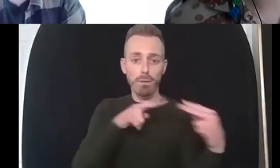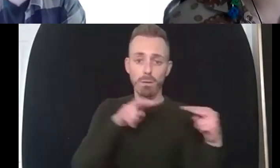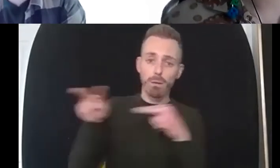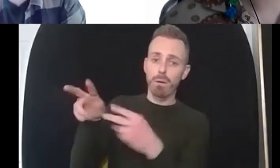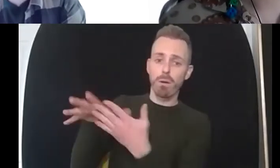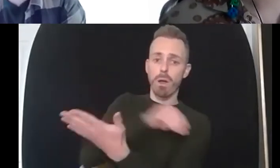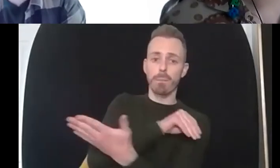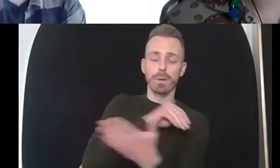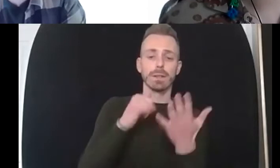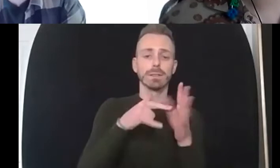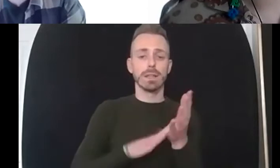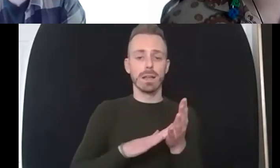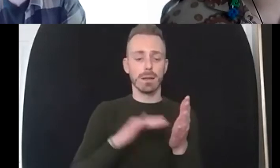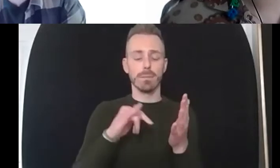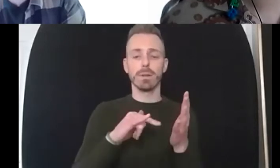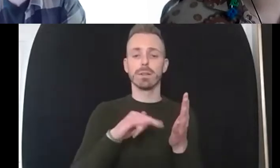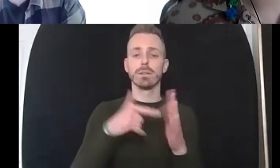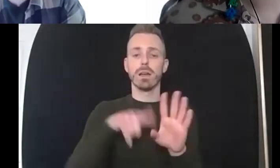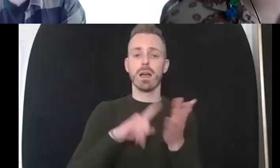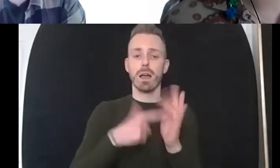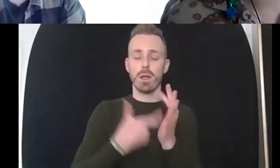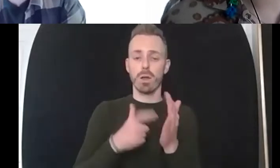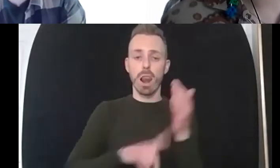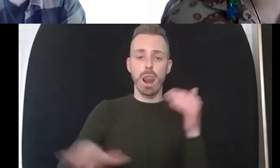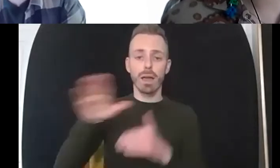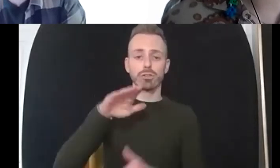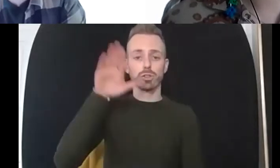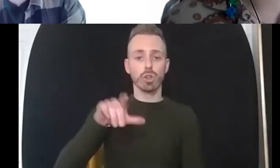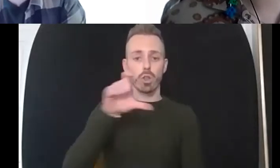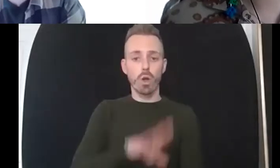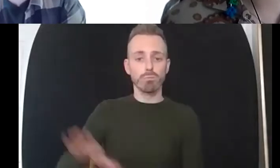for lancaster and south cumbria foundation trust so a little bit of a nod to them they know we're